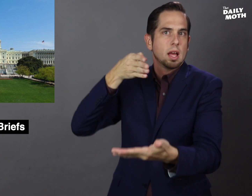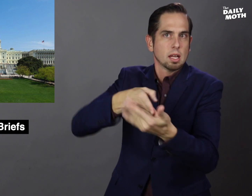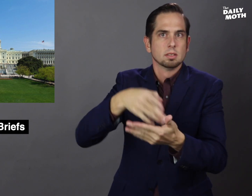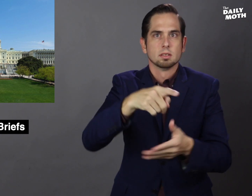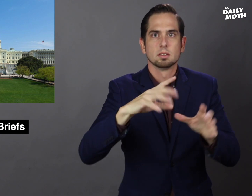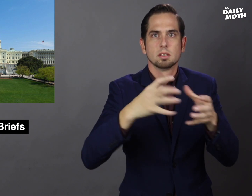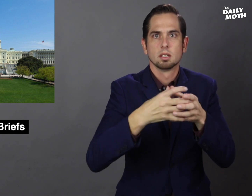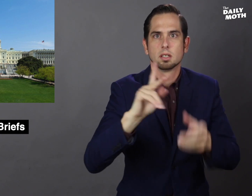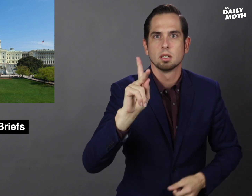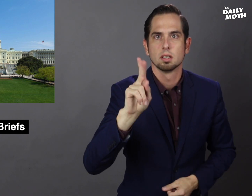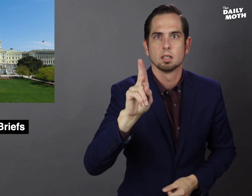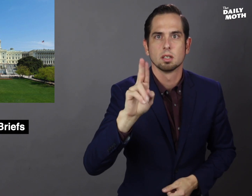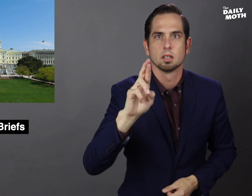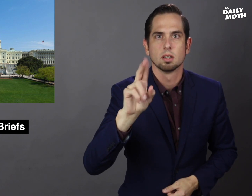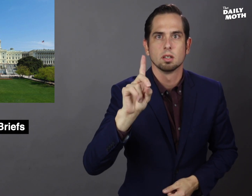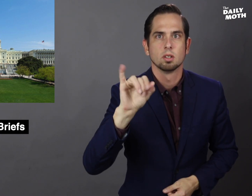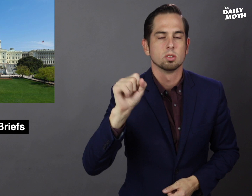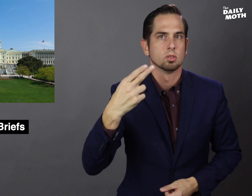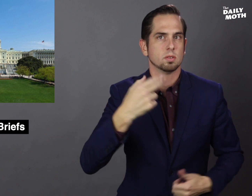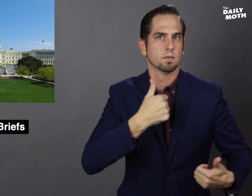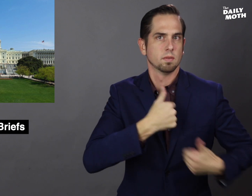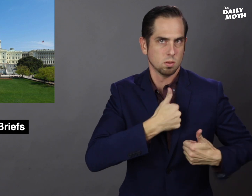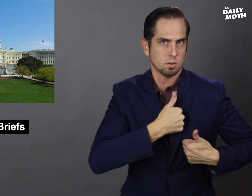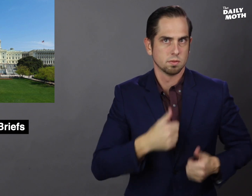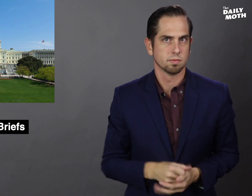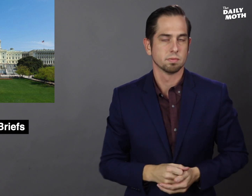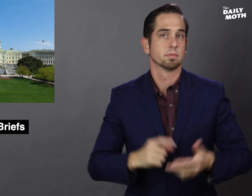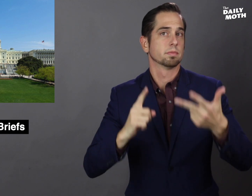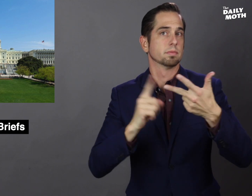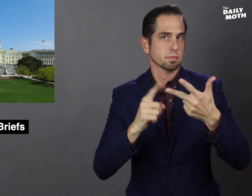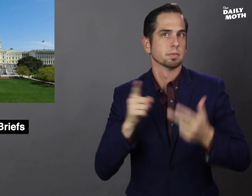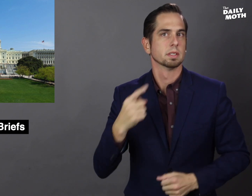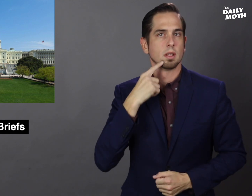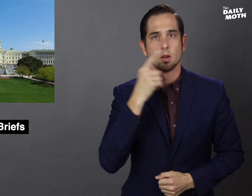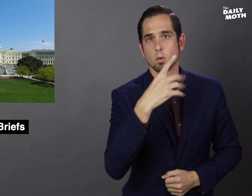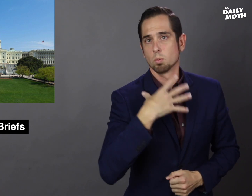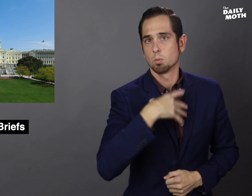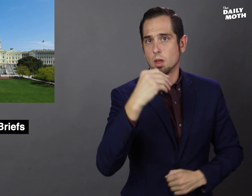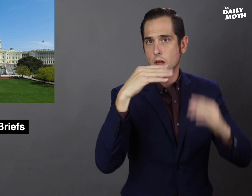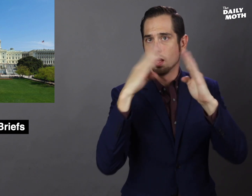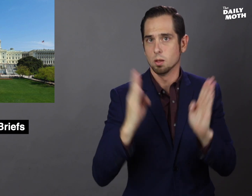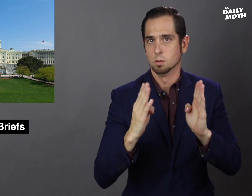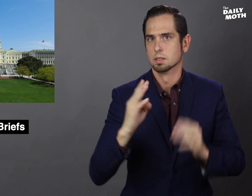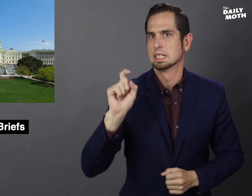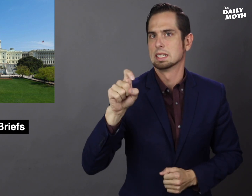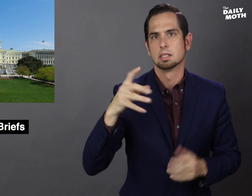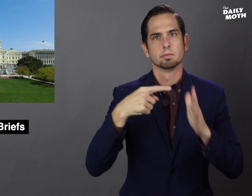against Kuridsh forces and that the White House needs to